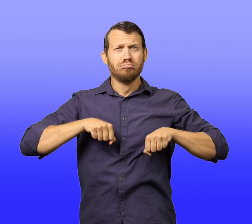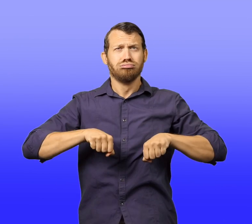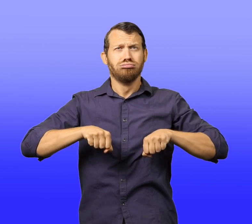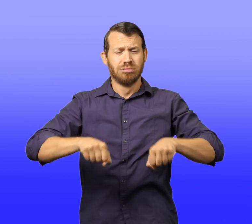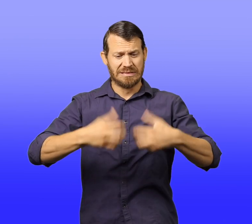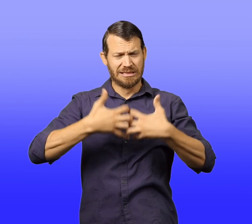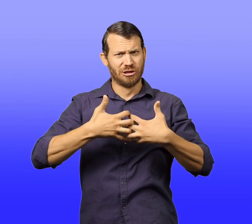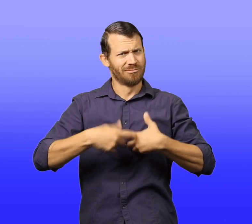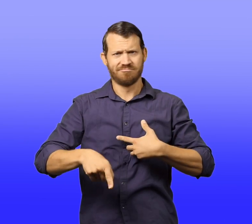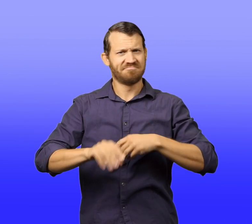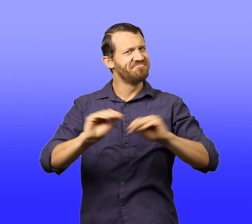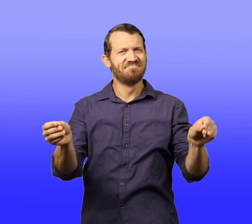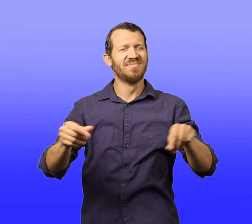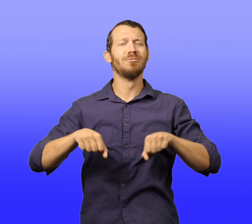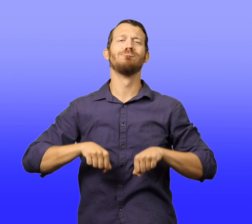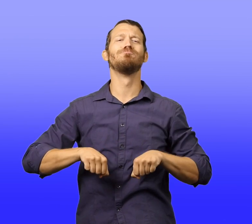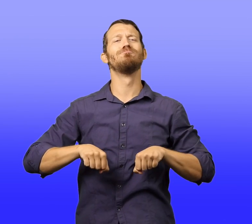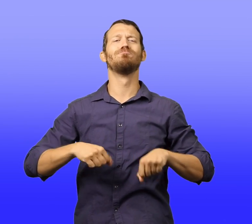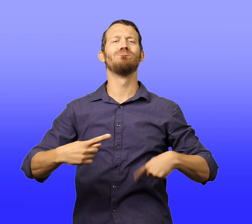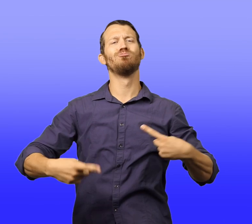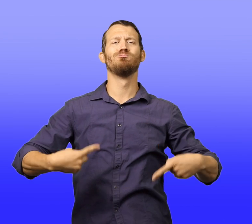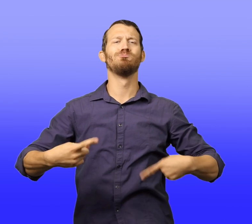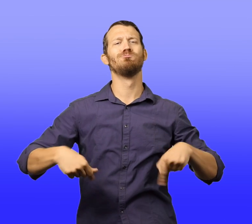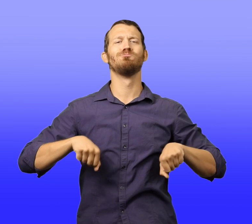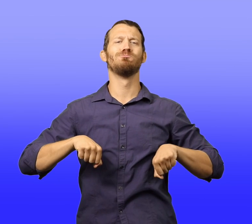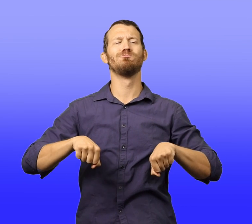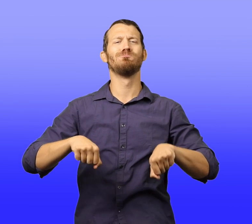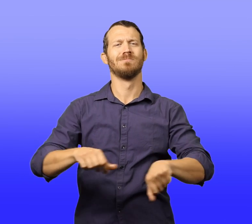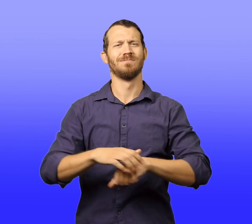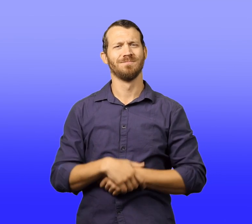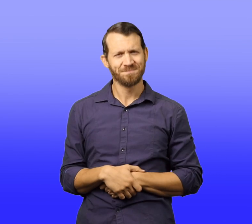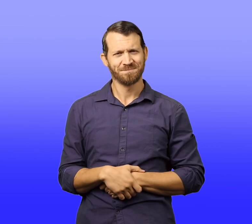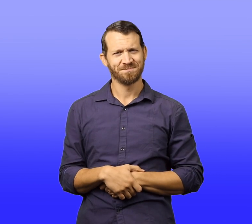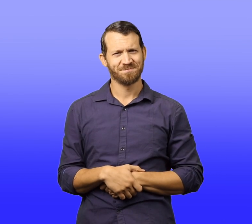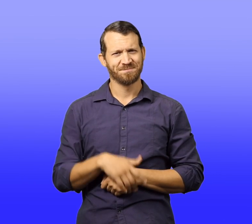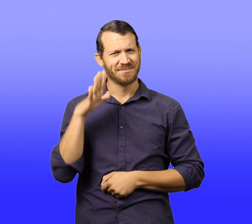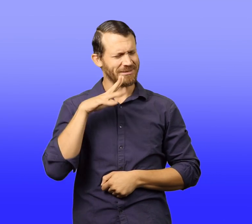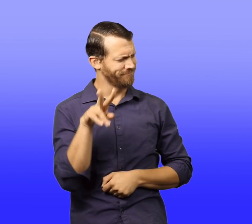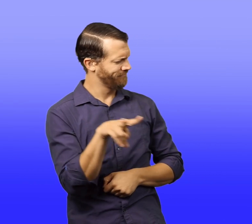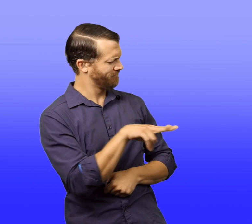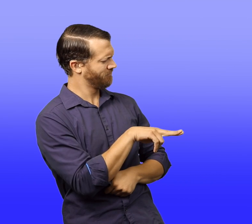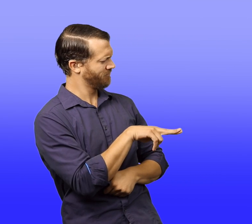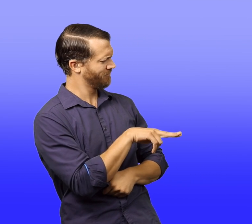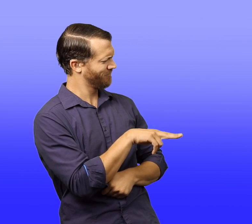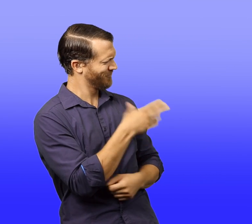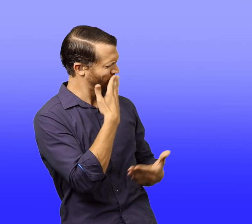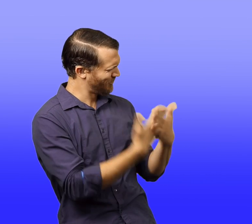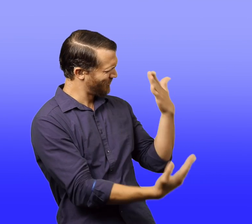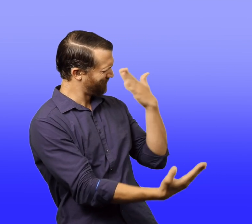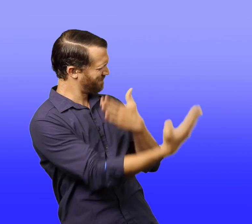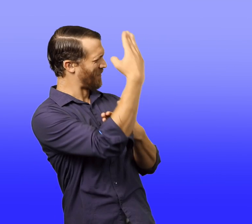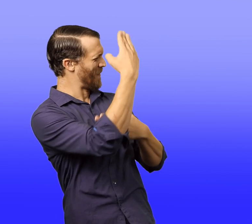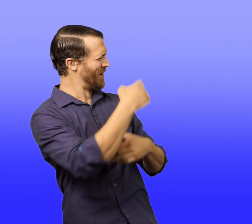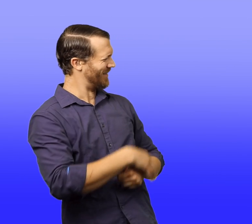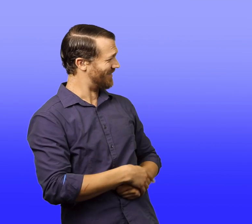A man pushed an old motorless lawnmower. "This isn't the future," Walter thought. "It's the past."